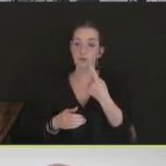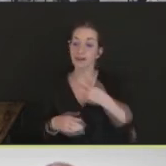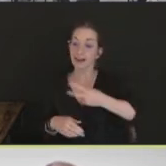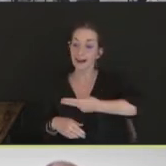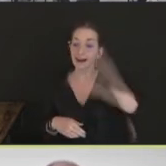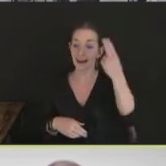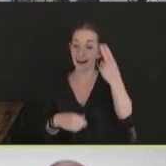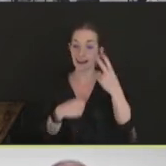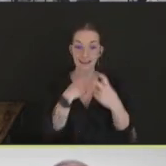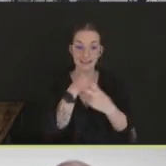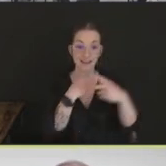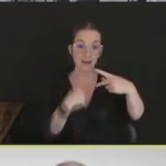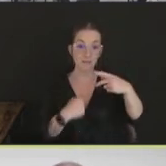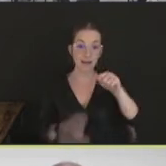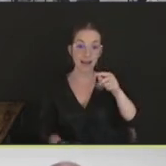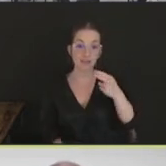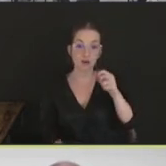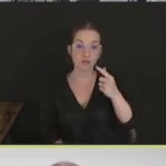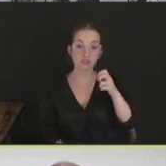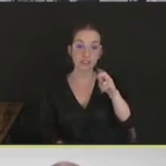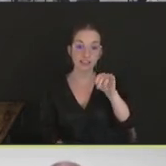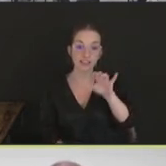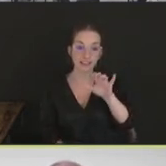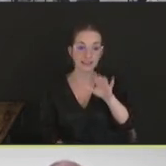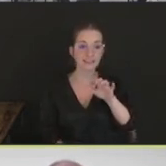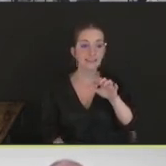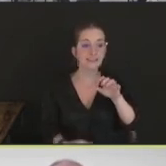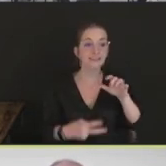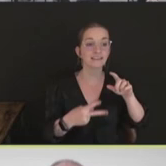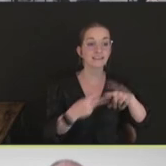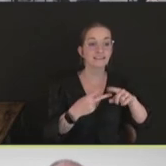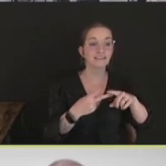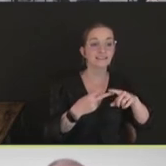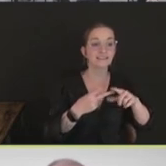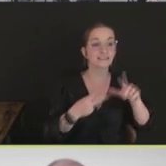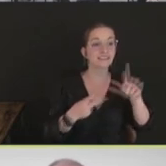influenza viruses are the hemagglutinin and, you know, subtypes one through 16,